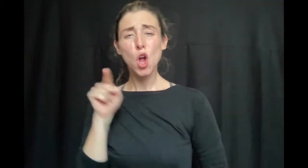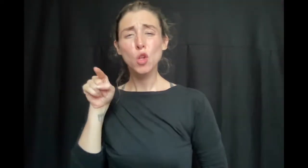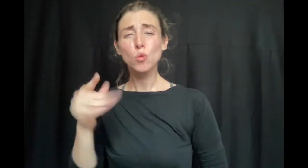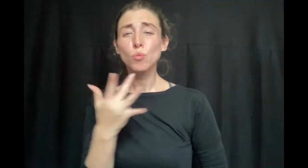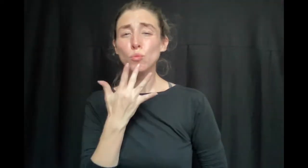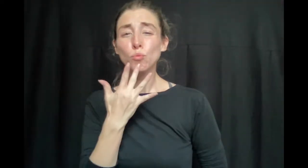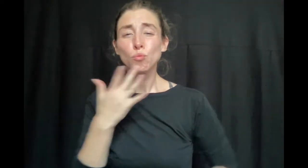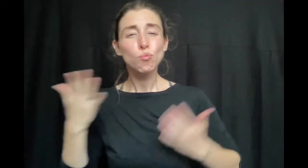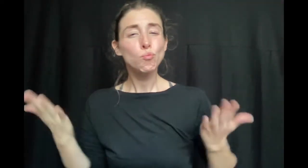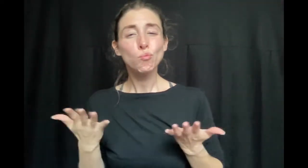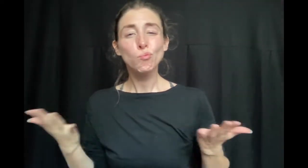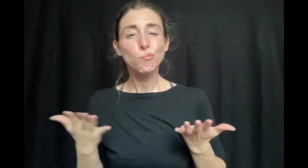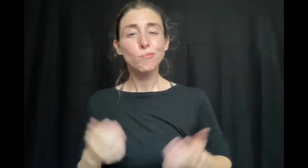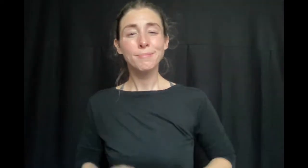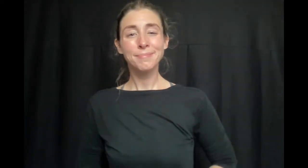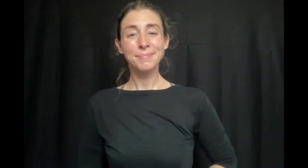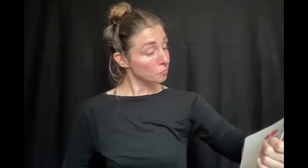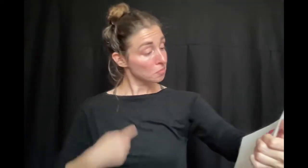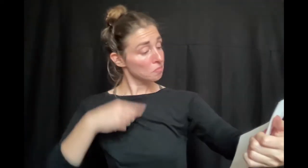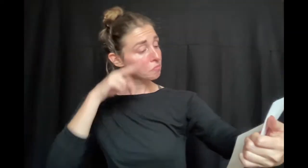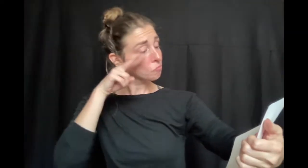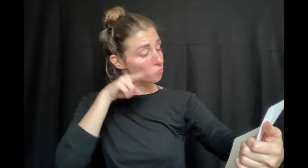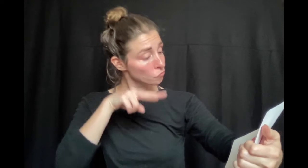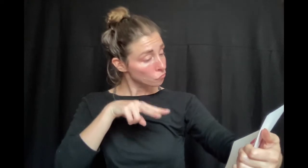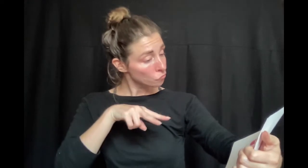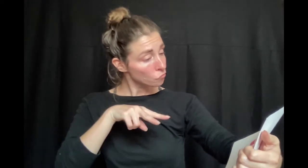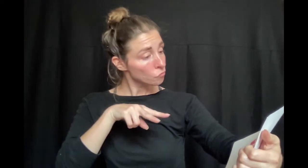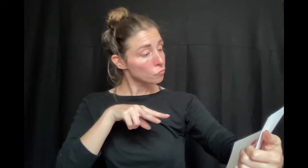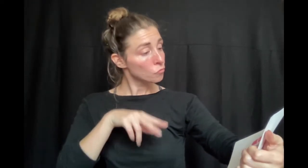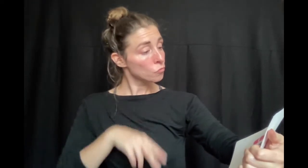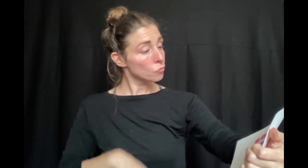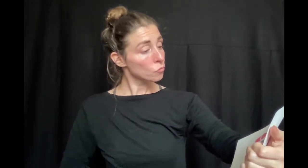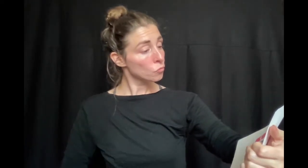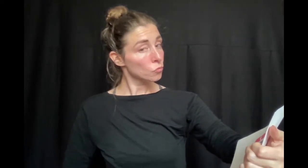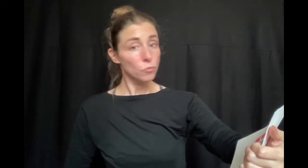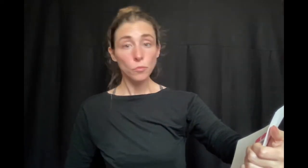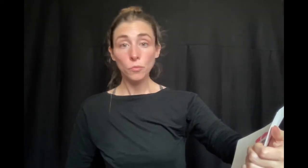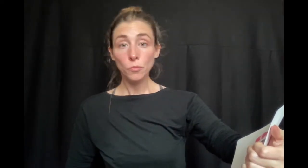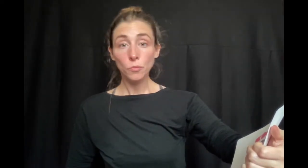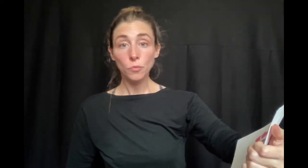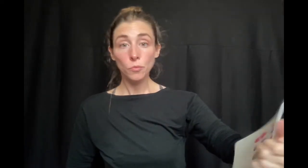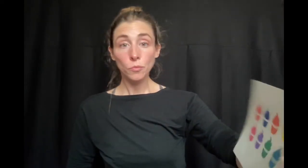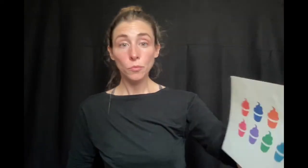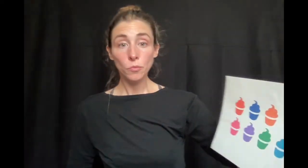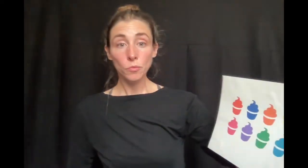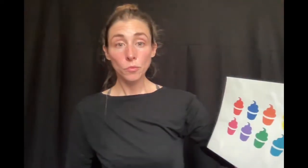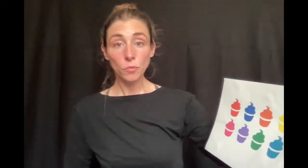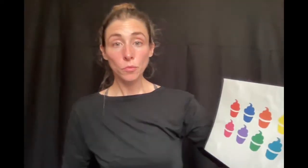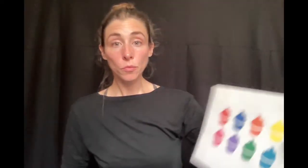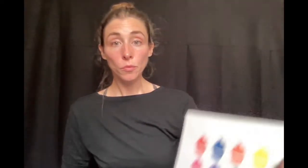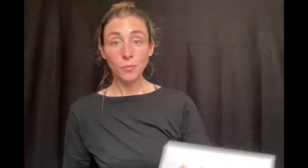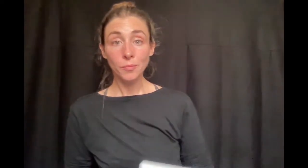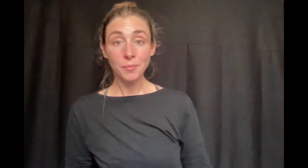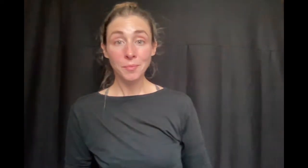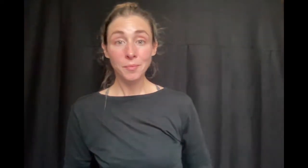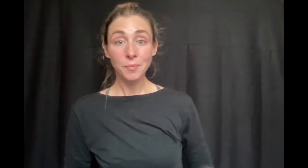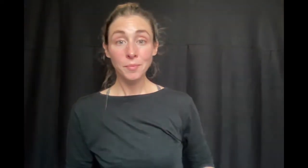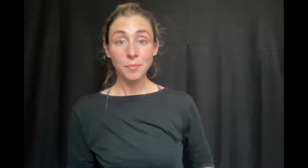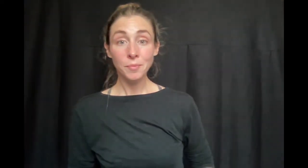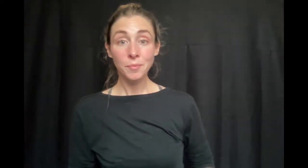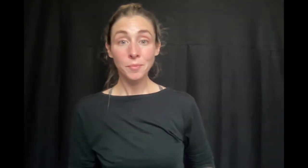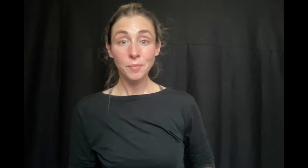Which color would you prefer Haley?